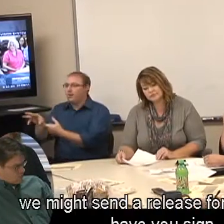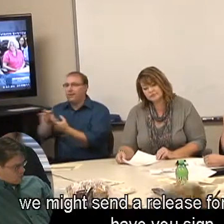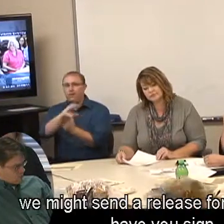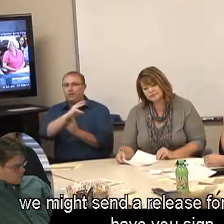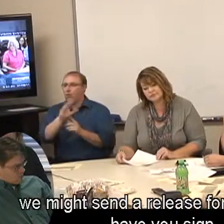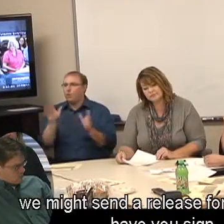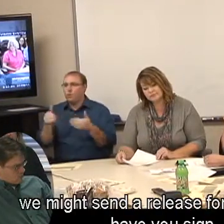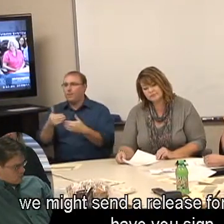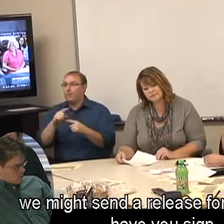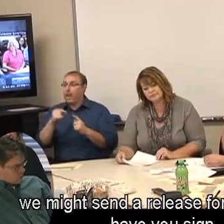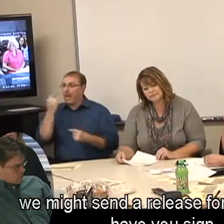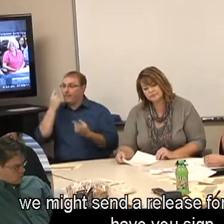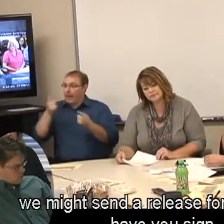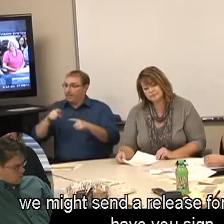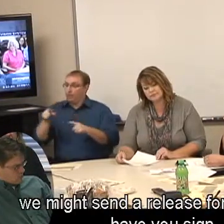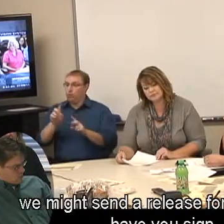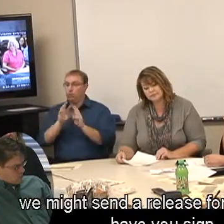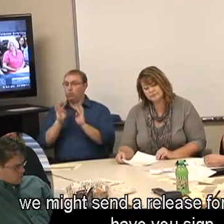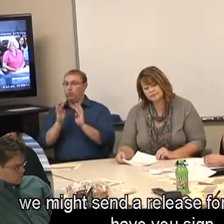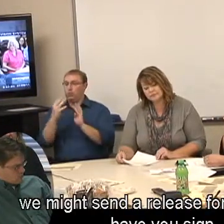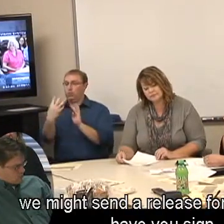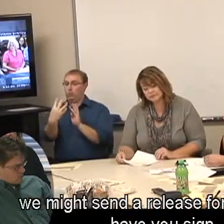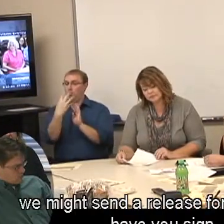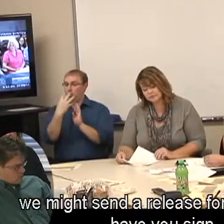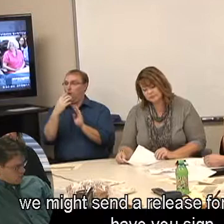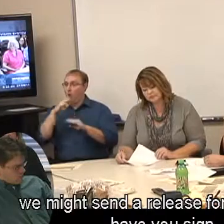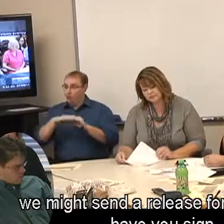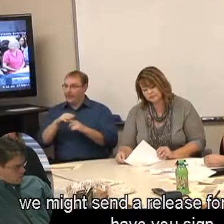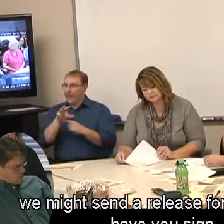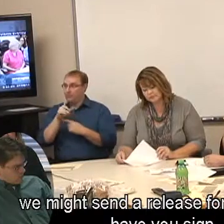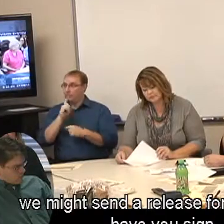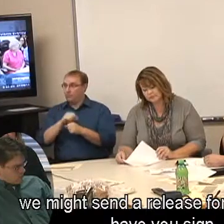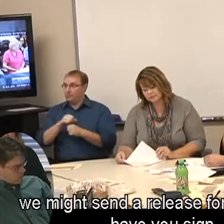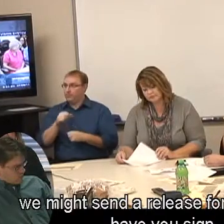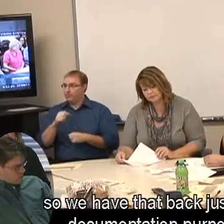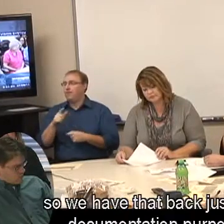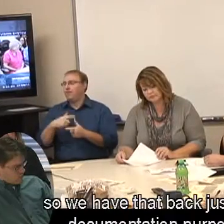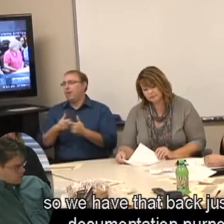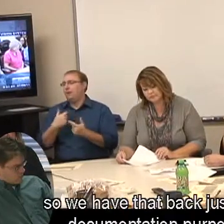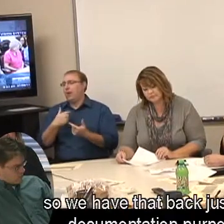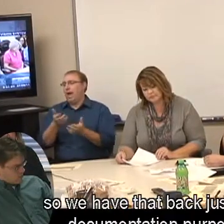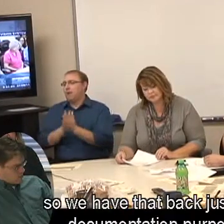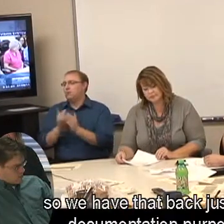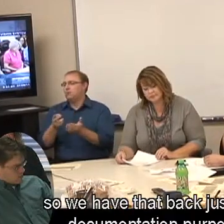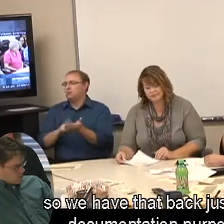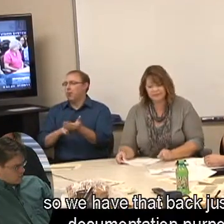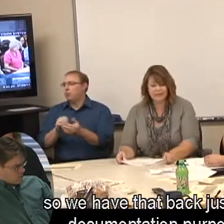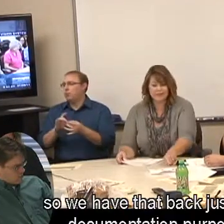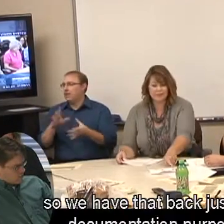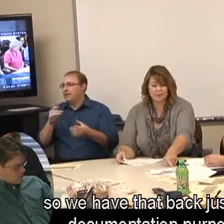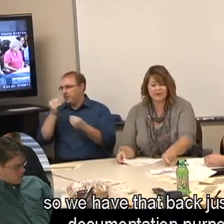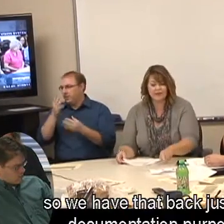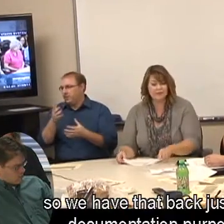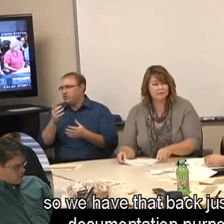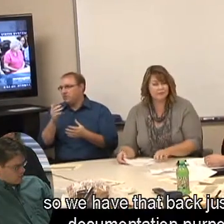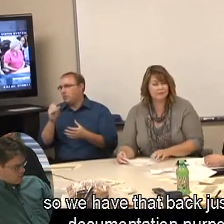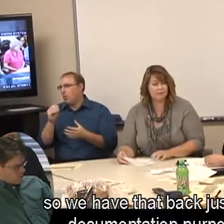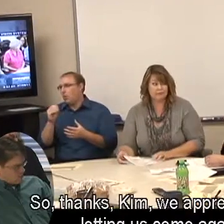we might send a release form to you to have you sign so we have that back just for our documentation purposes.